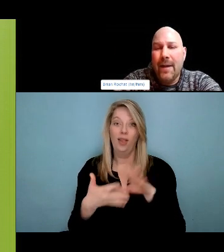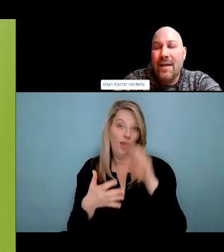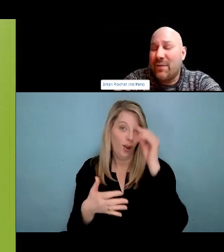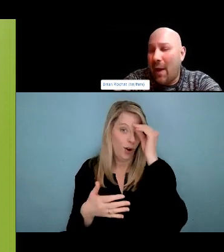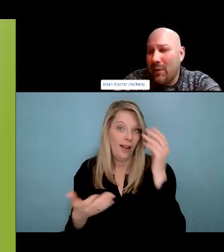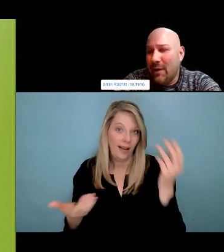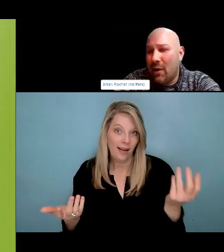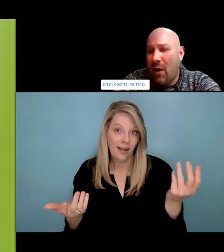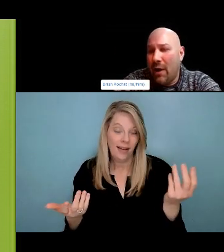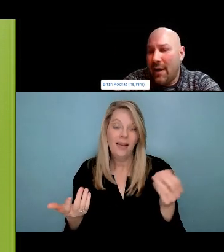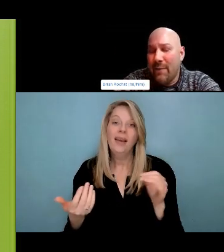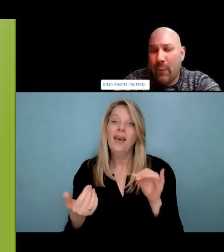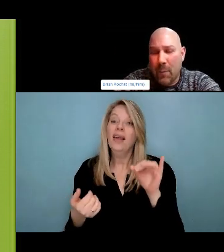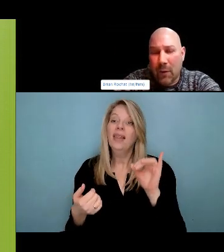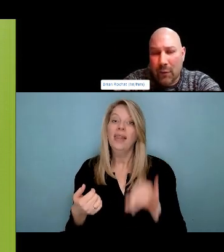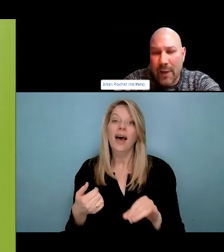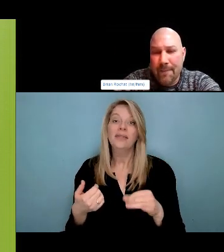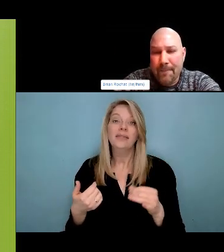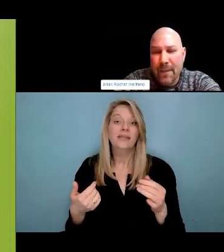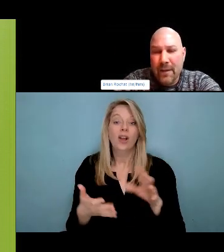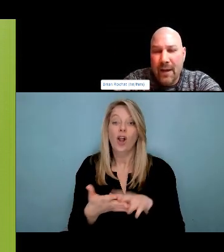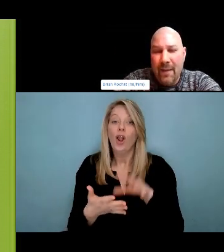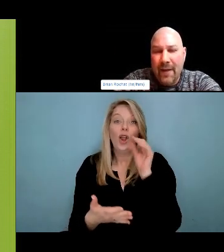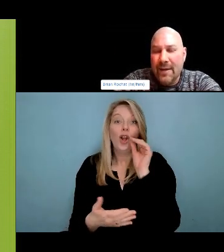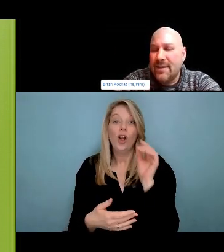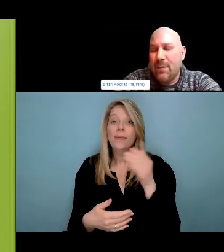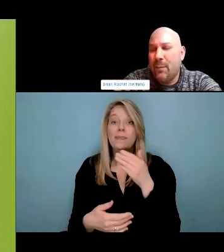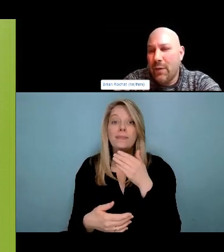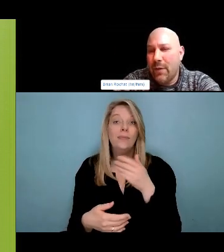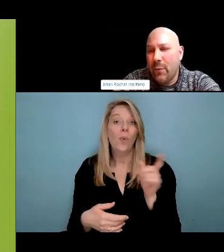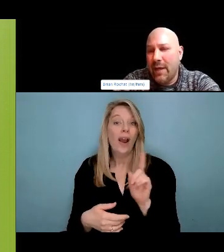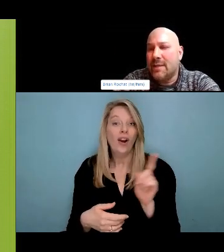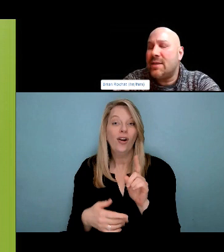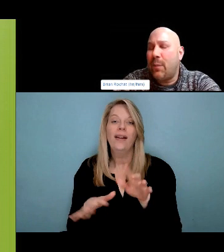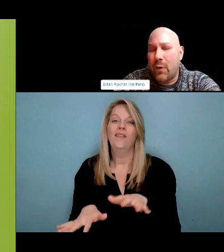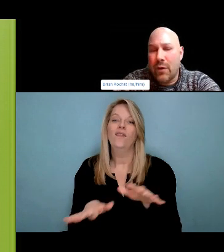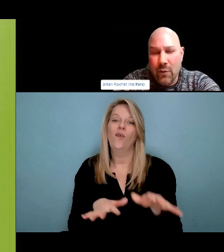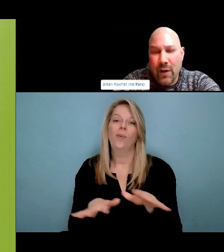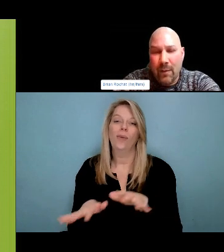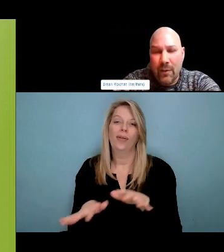Right now the drug supply is pulled poison I'd been to over 10 funerals in this past